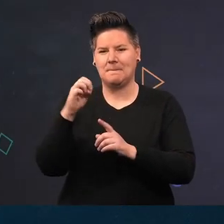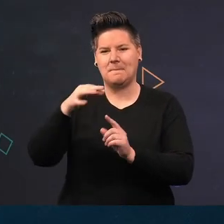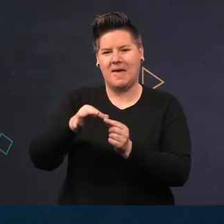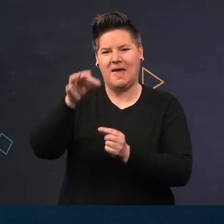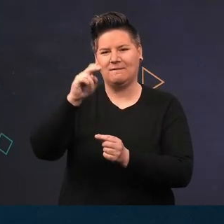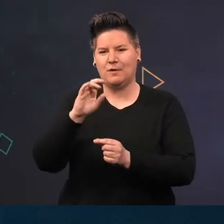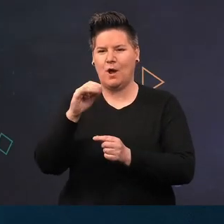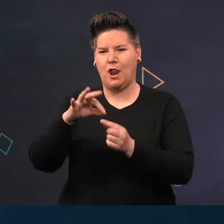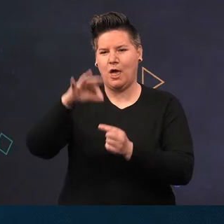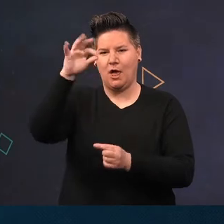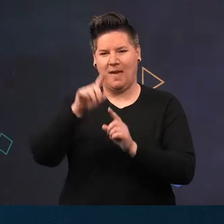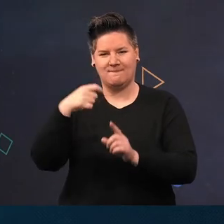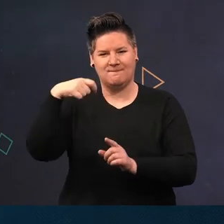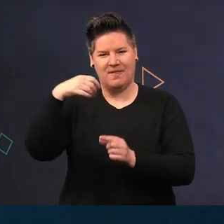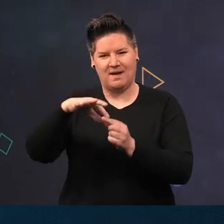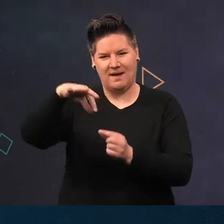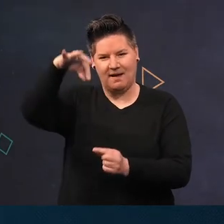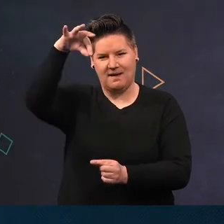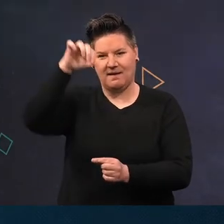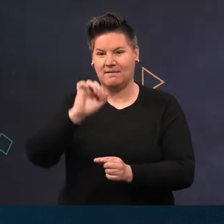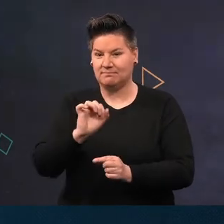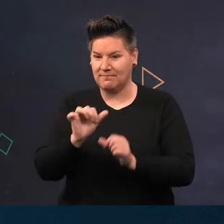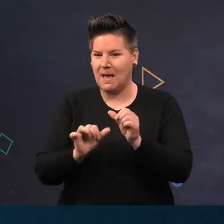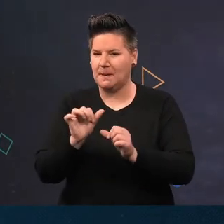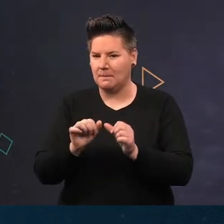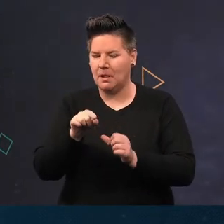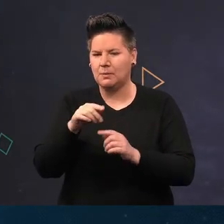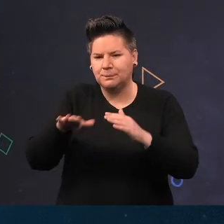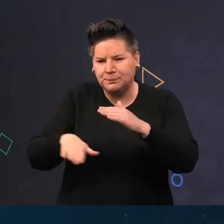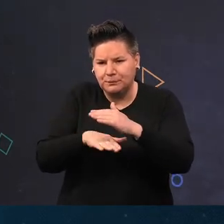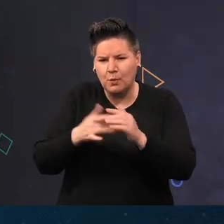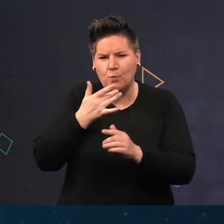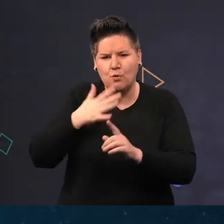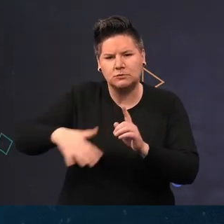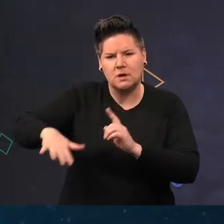feather-shaped colonial animal. It lives in sheltered waters and is dependent on the current